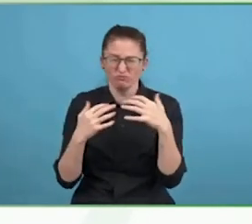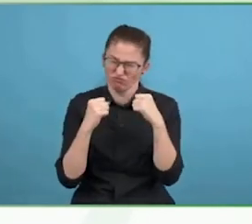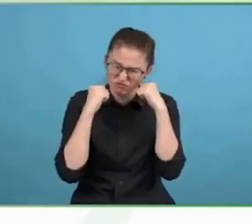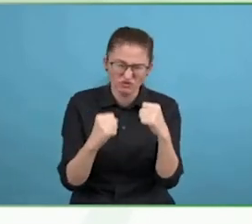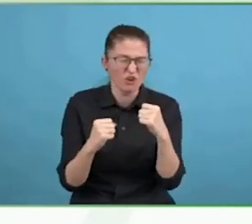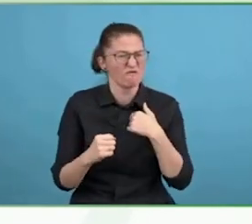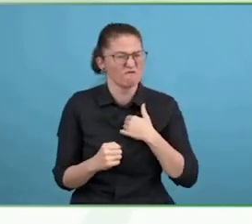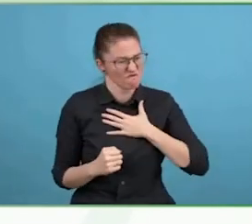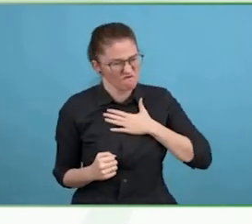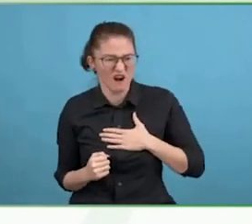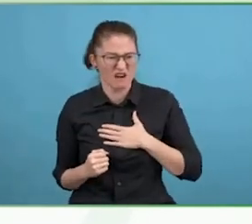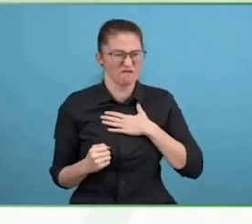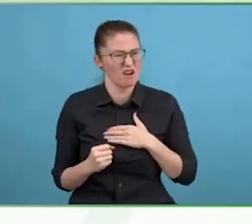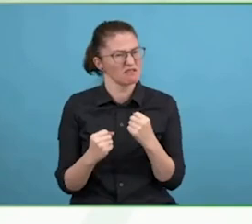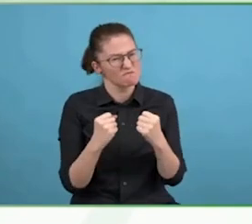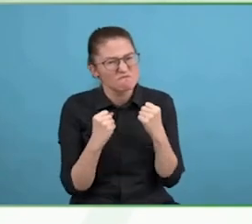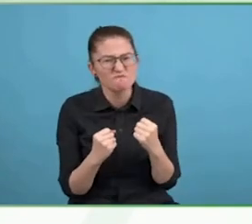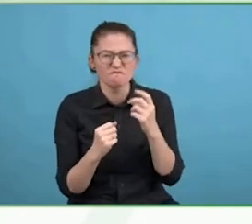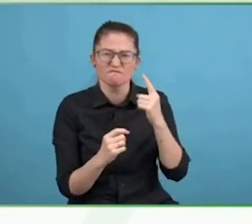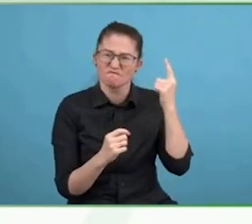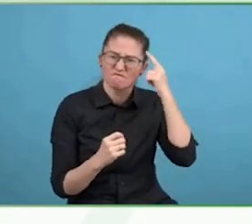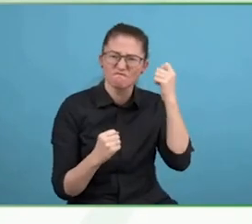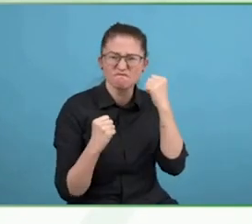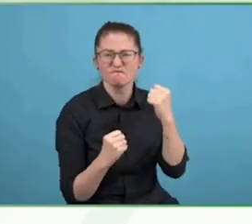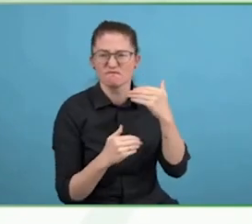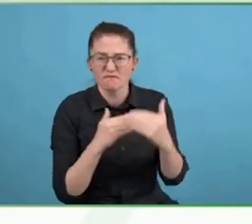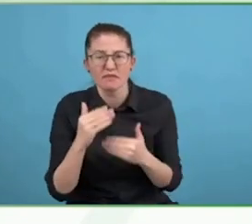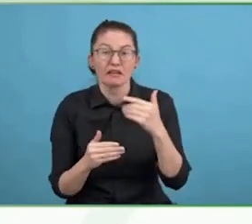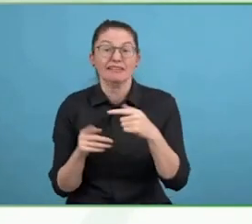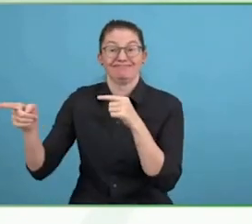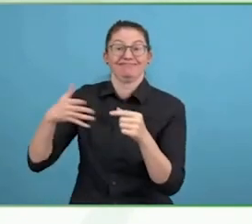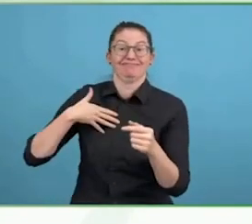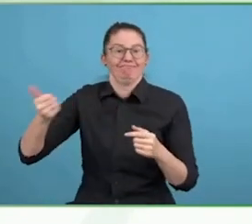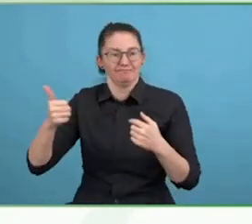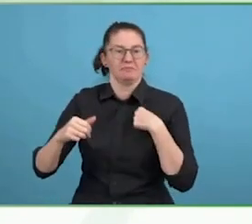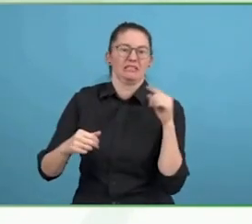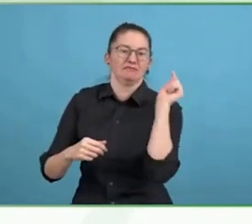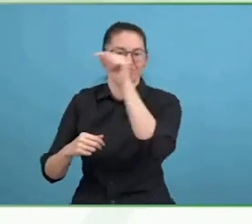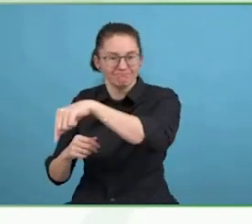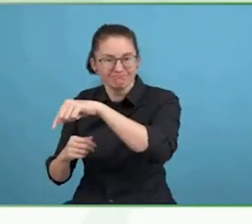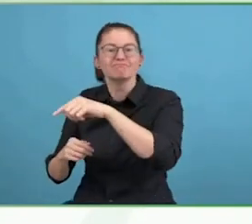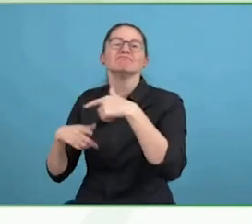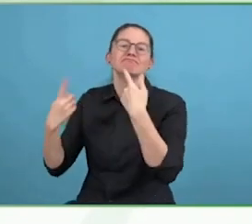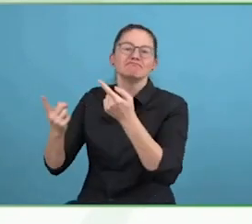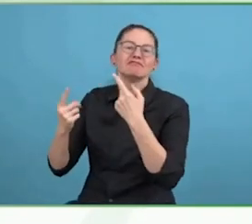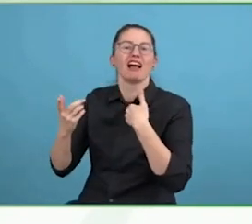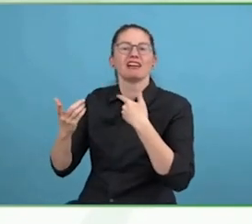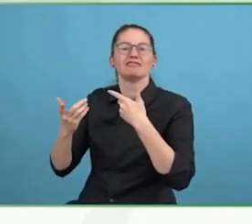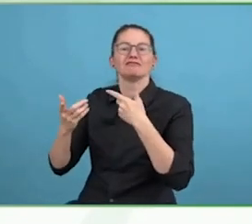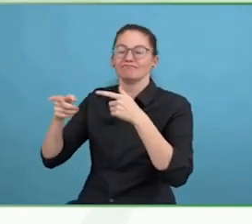I live a full life, I work and I travel and he literally lives like a dog because he did not get the right support. This is why I have taken this UN role, because